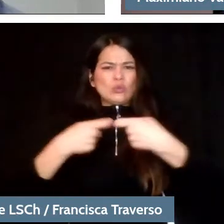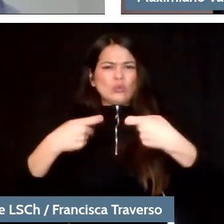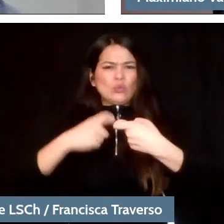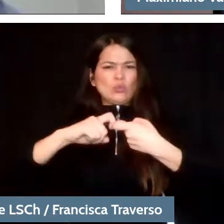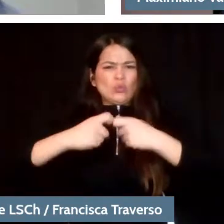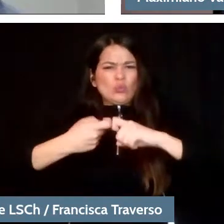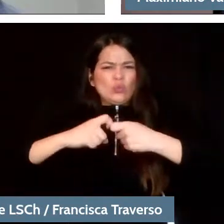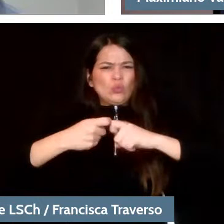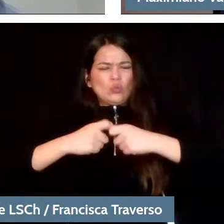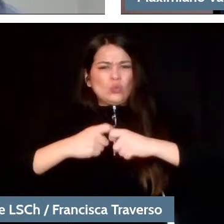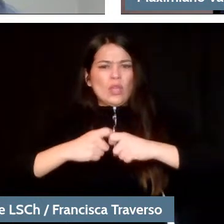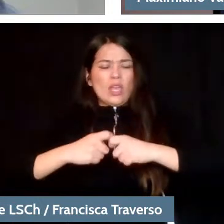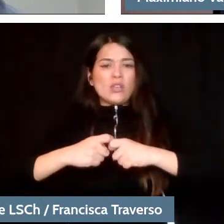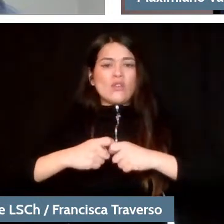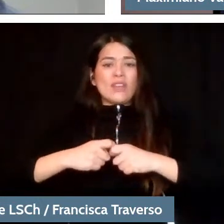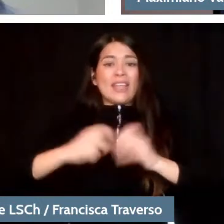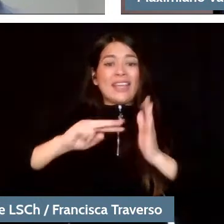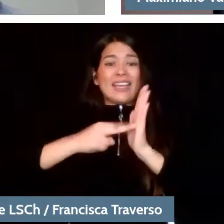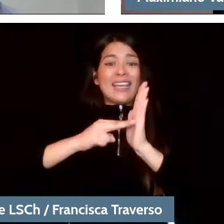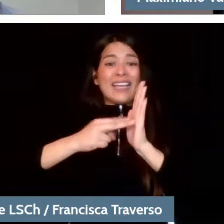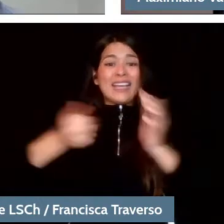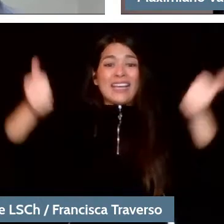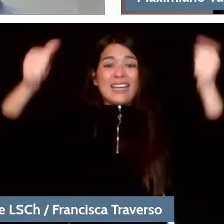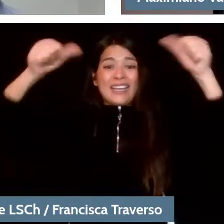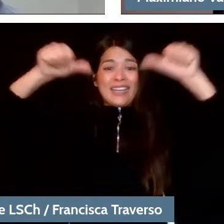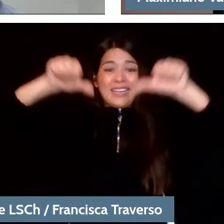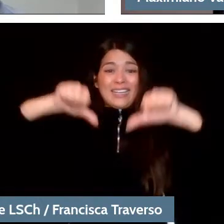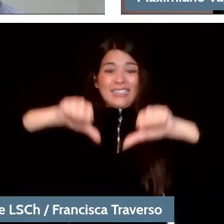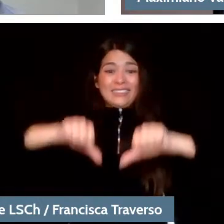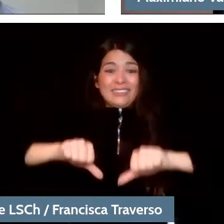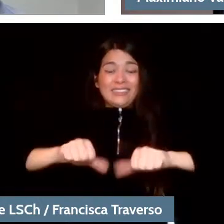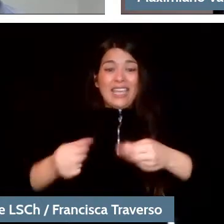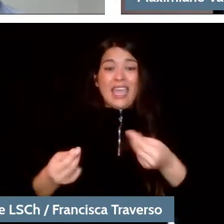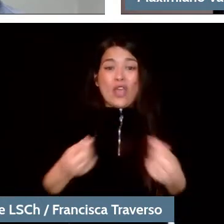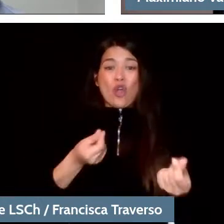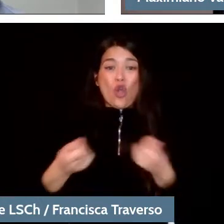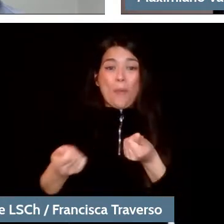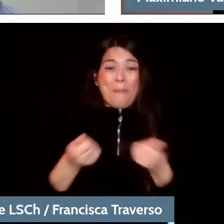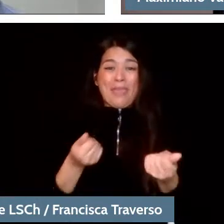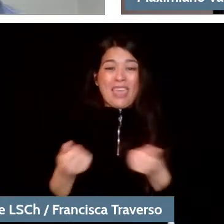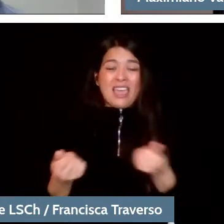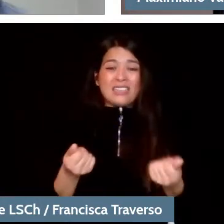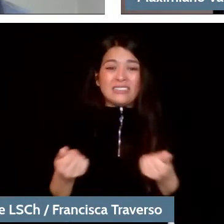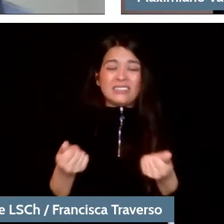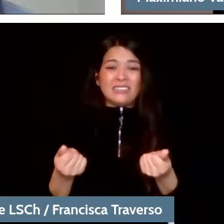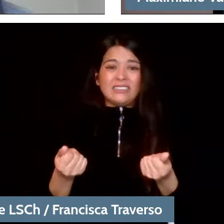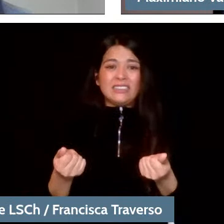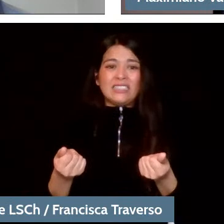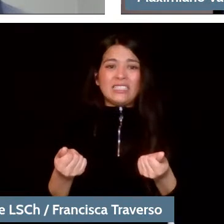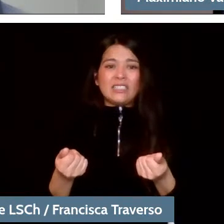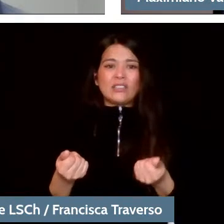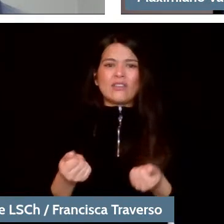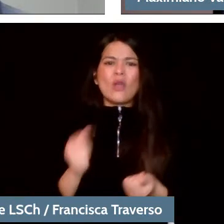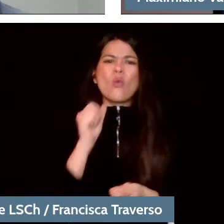for example, in 2008 and 2009 in the northern hemisphere led to the discussion about what is the role of orchestras